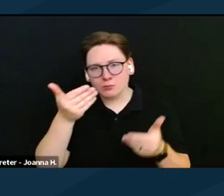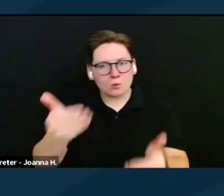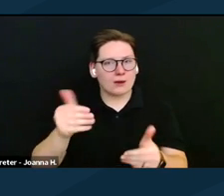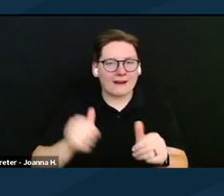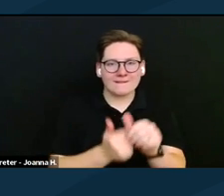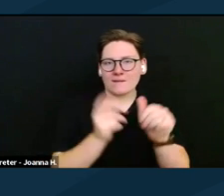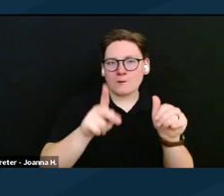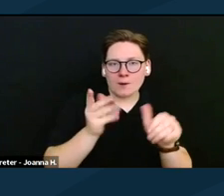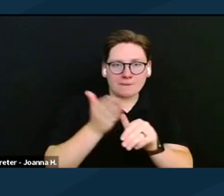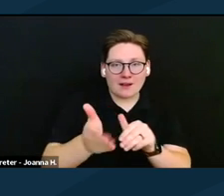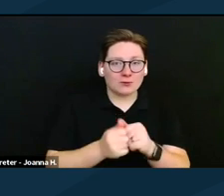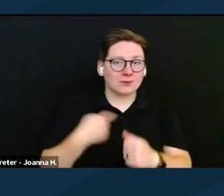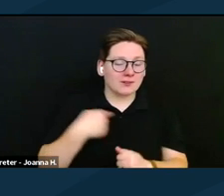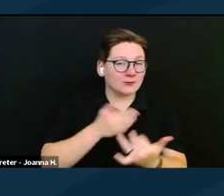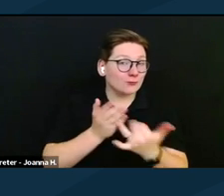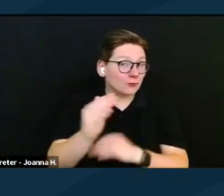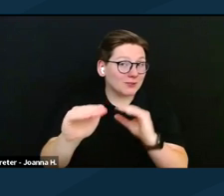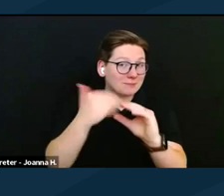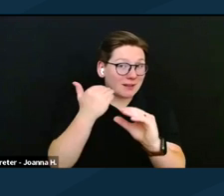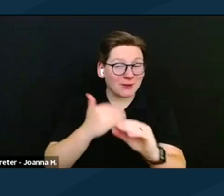with us via email. Have a wonderful day.